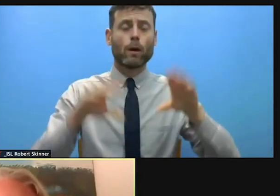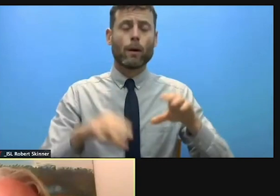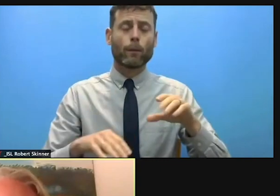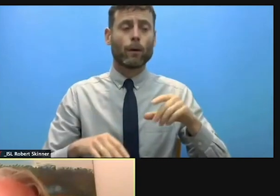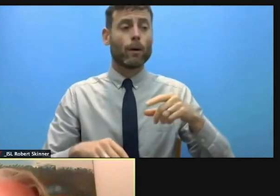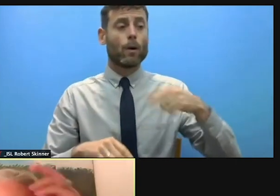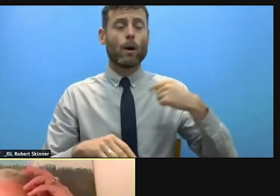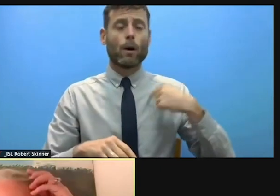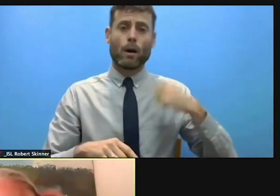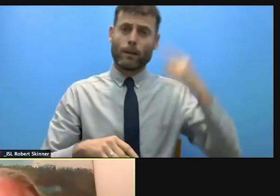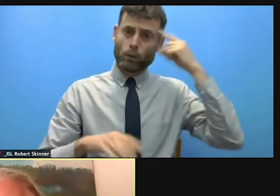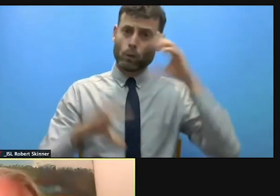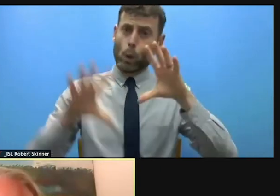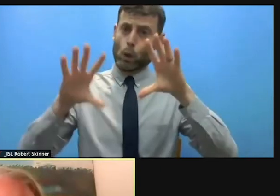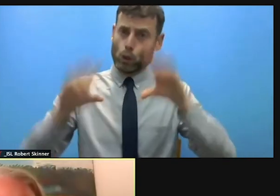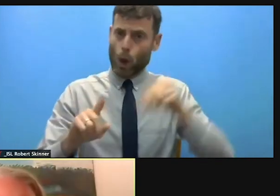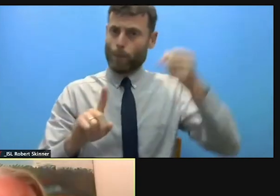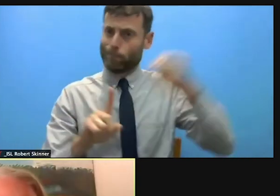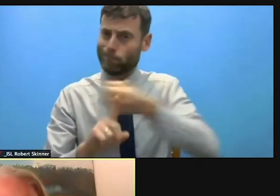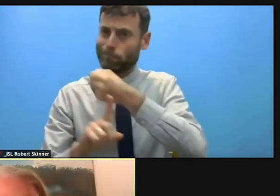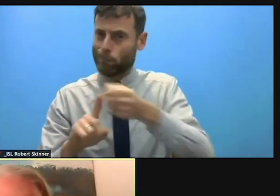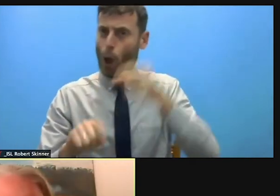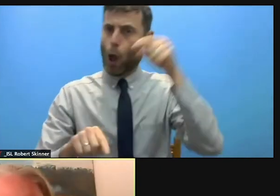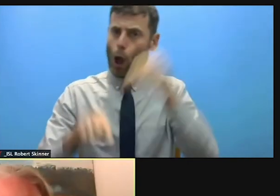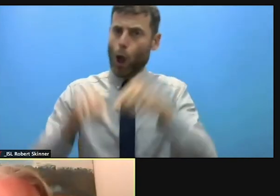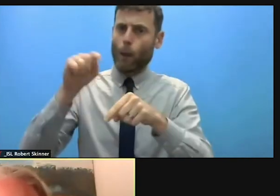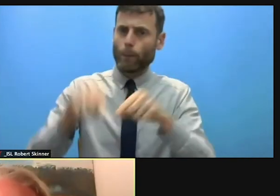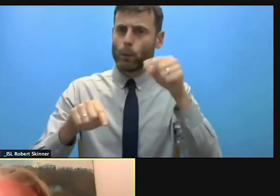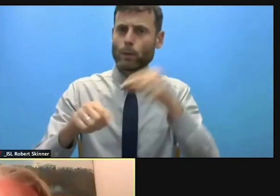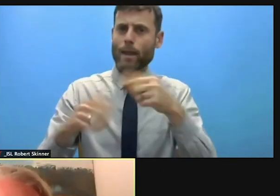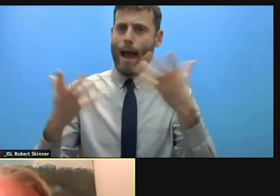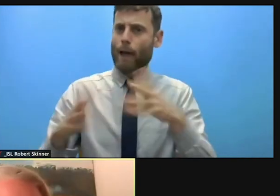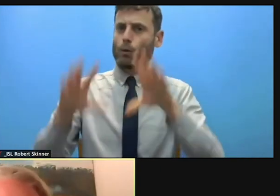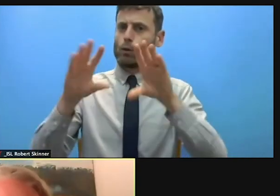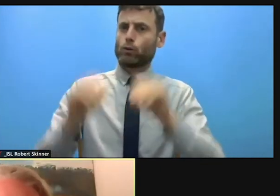a more personal note say finally that I think it's important what you mentioned that there are